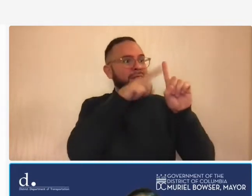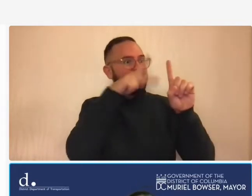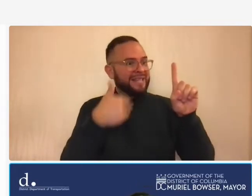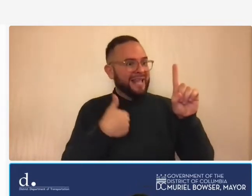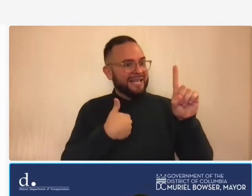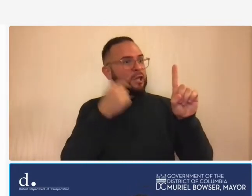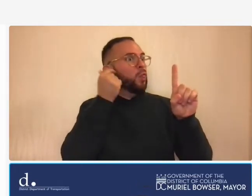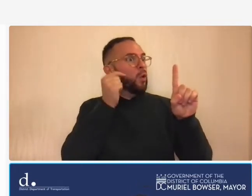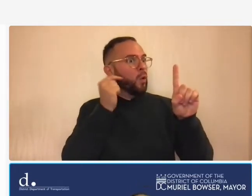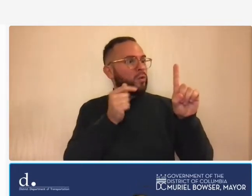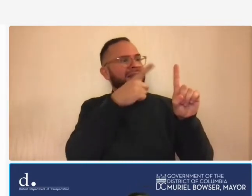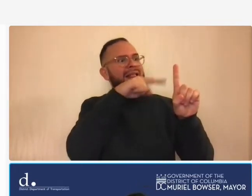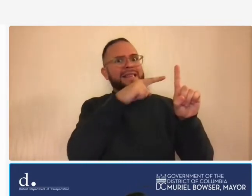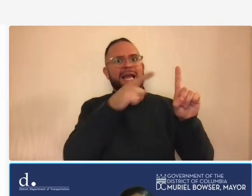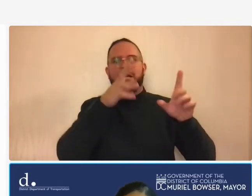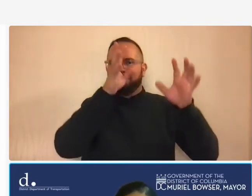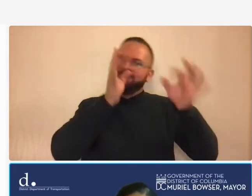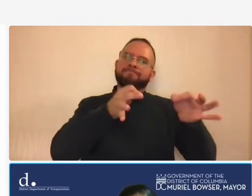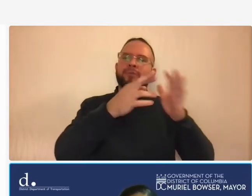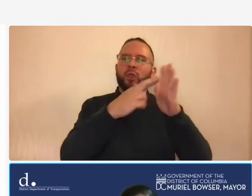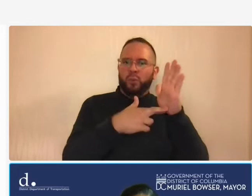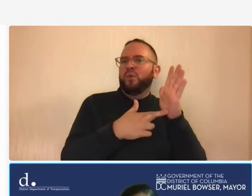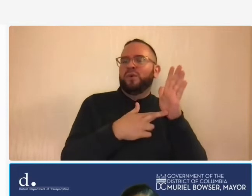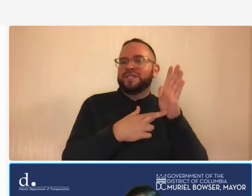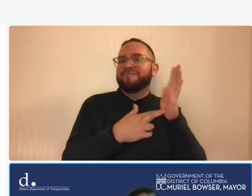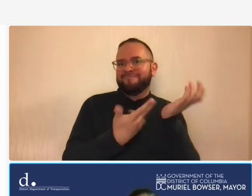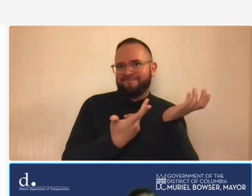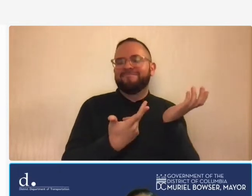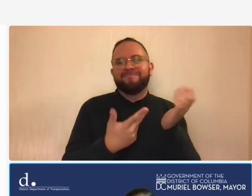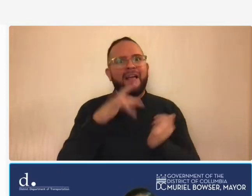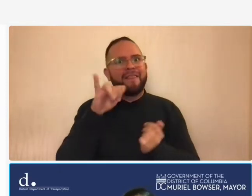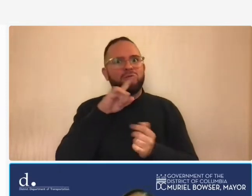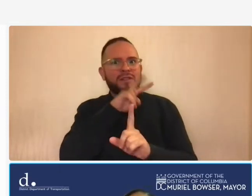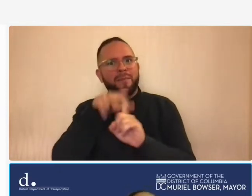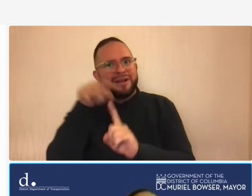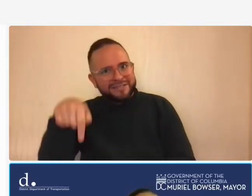that is so applicable when you're working on on contracts for a department of transportation